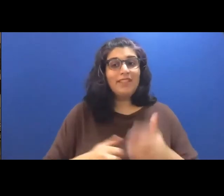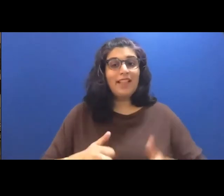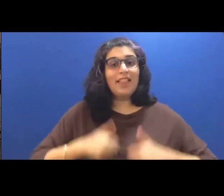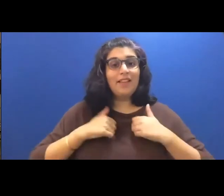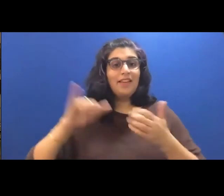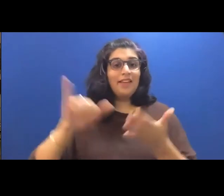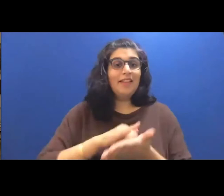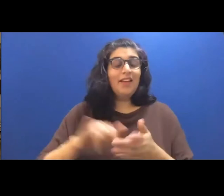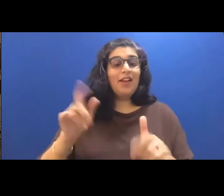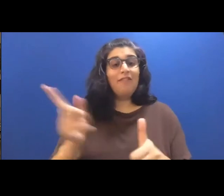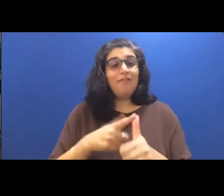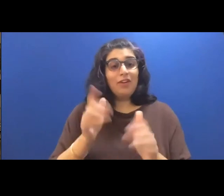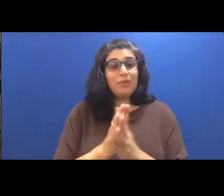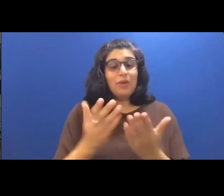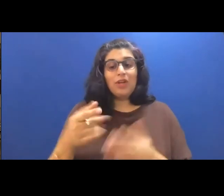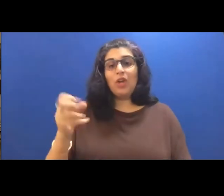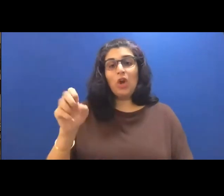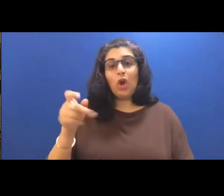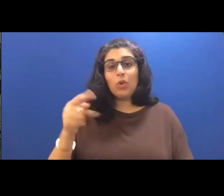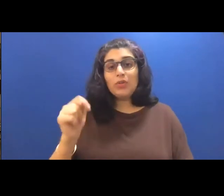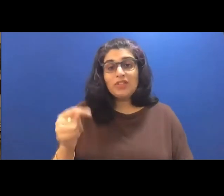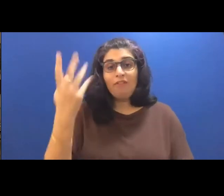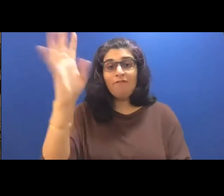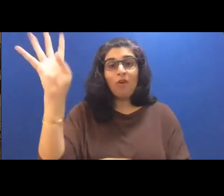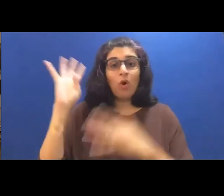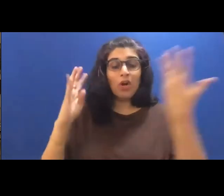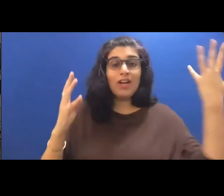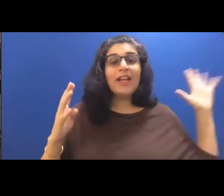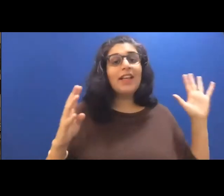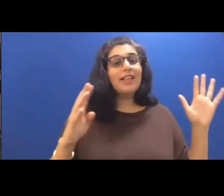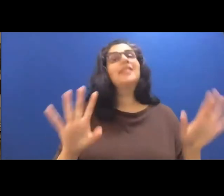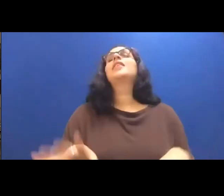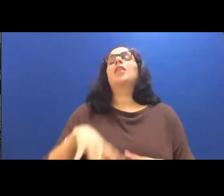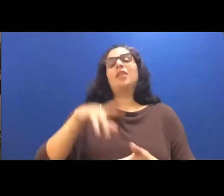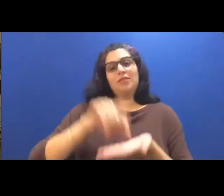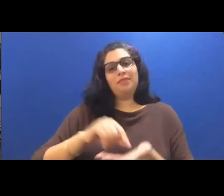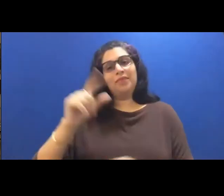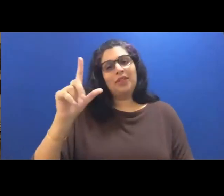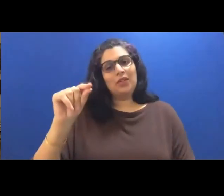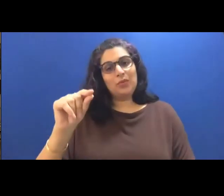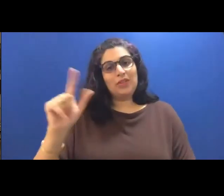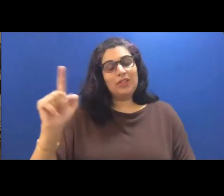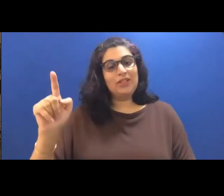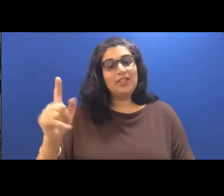forest was released in 2021. She has received fellowships and residencies from the Asian